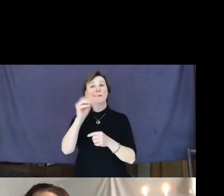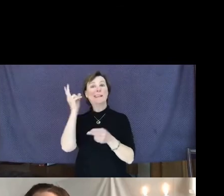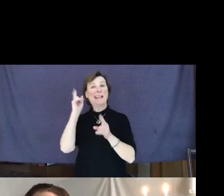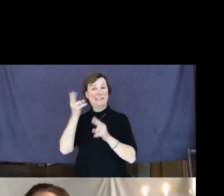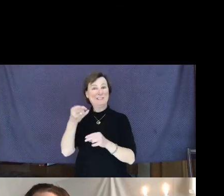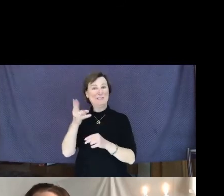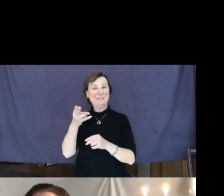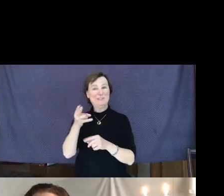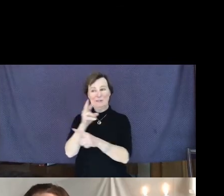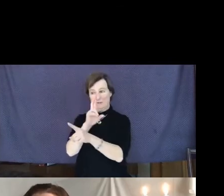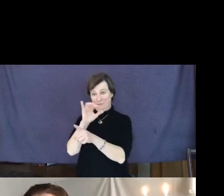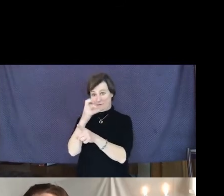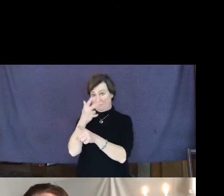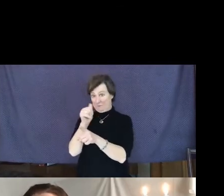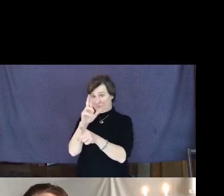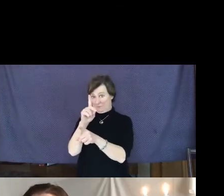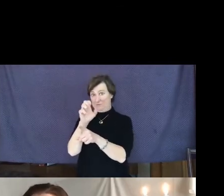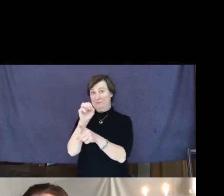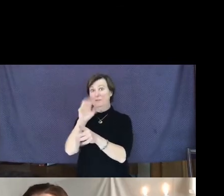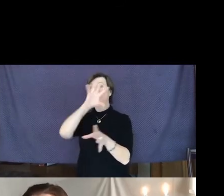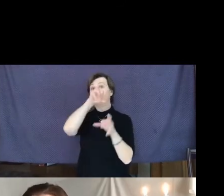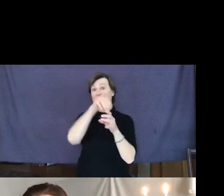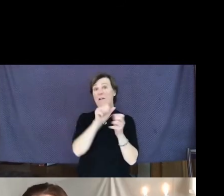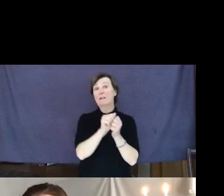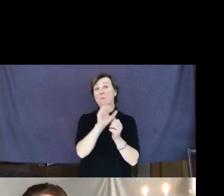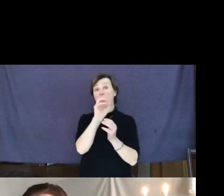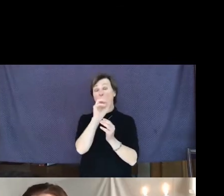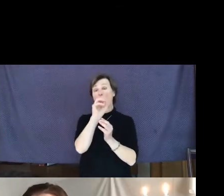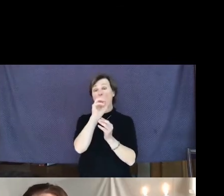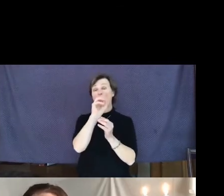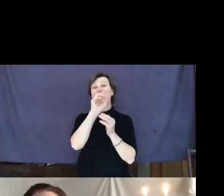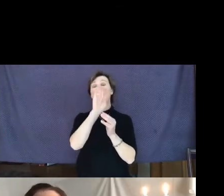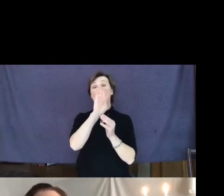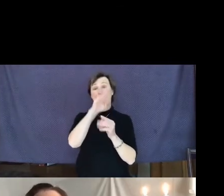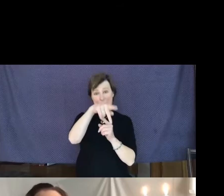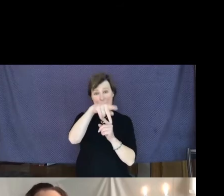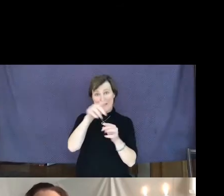involved with OBP since 1994. Her goal